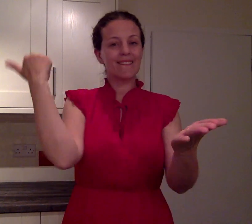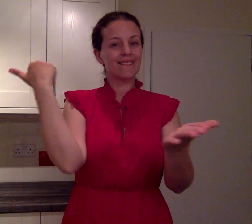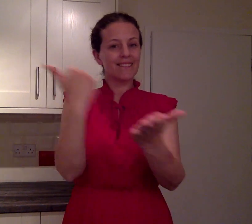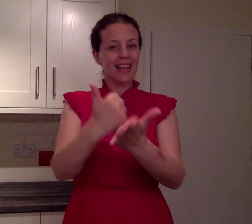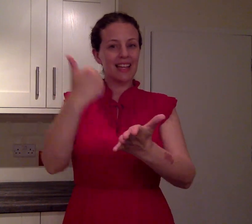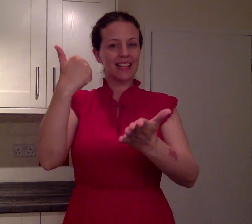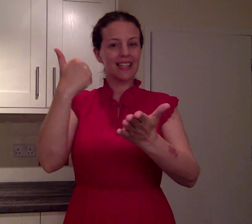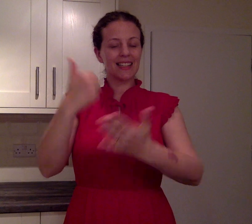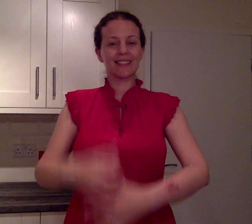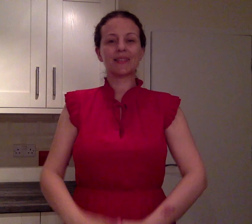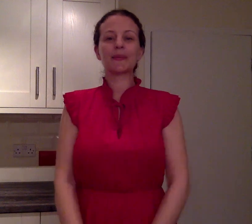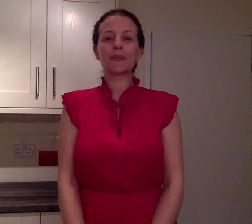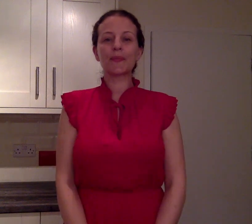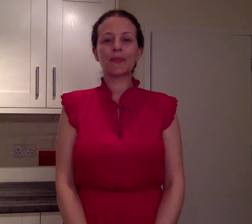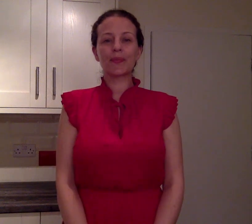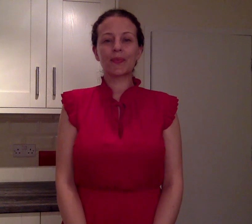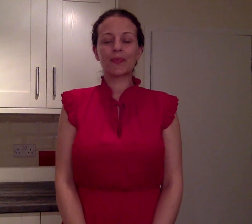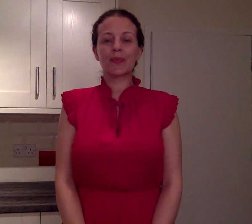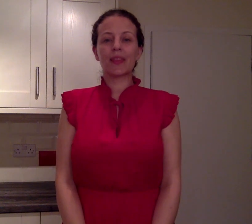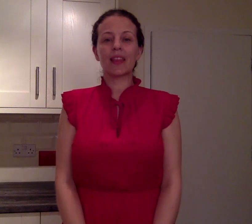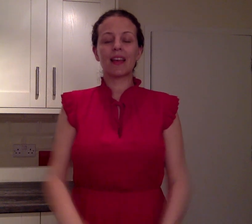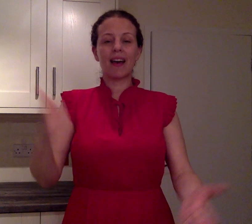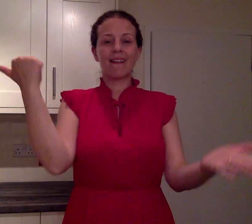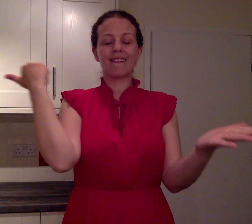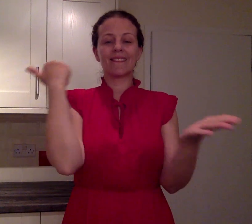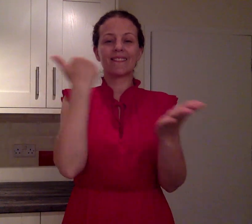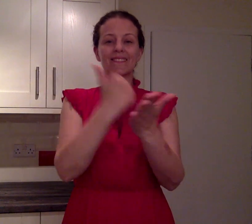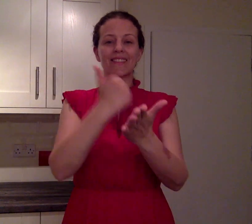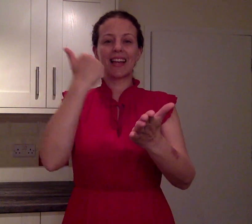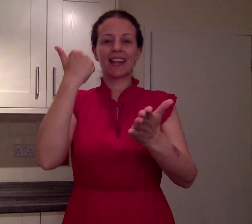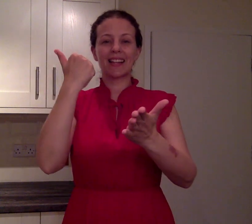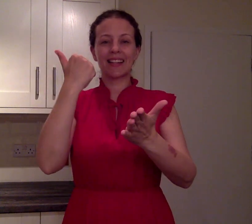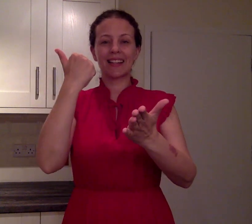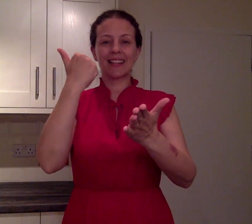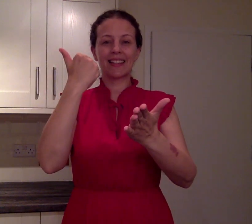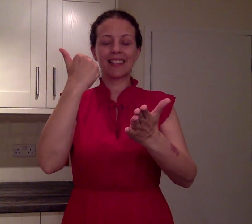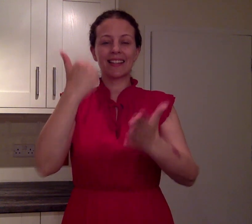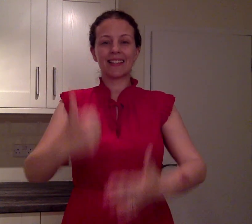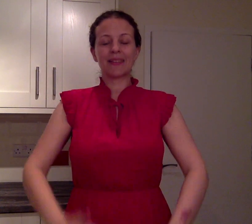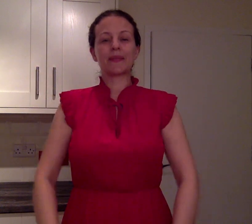FANTASTIC